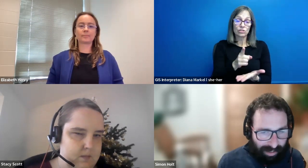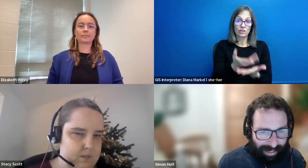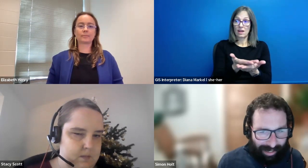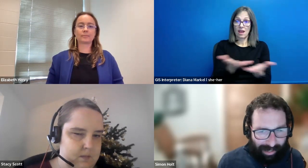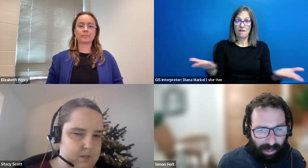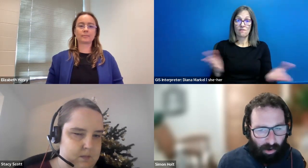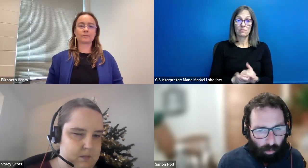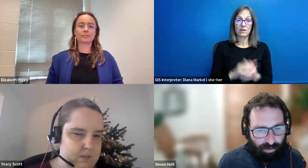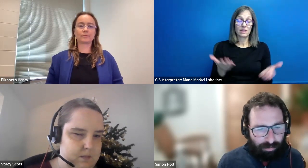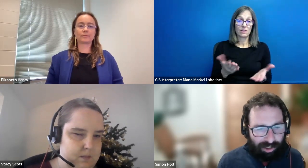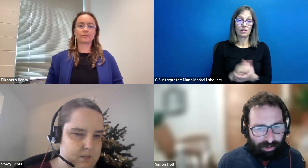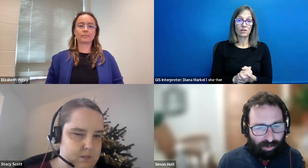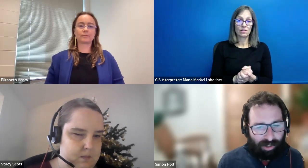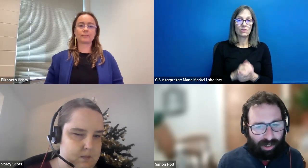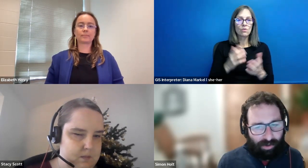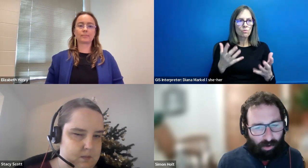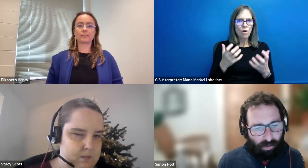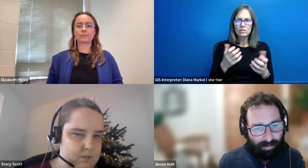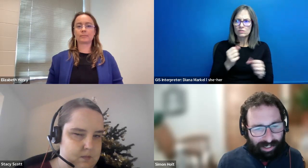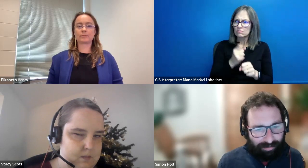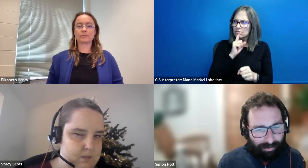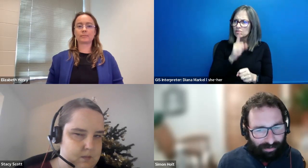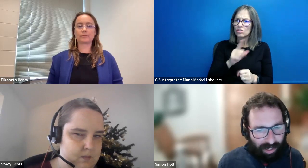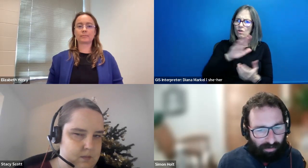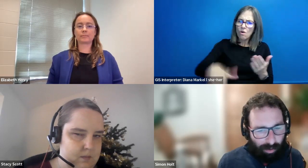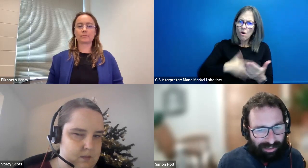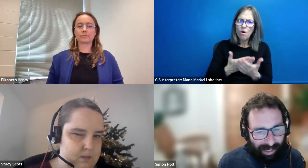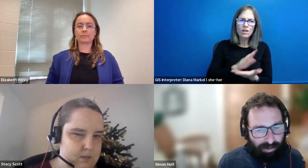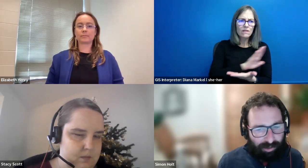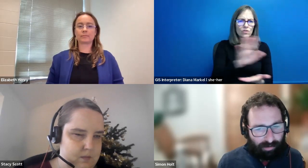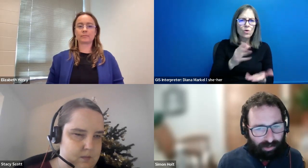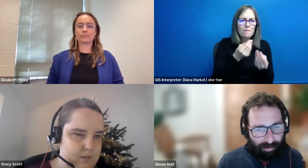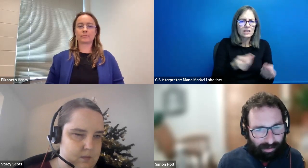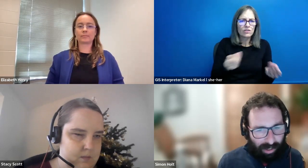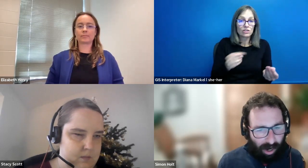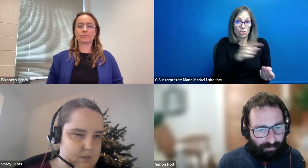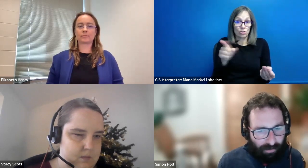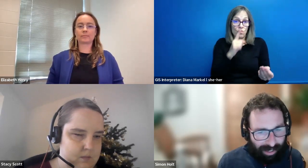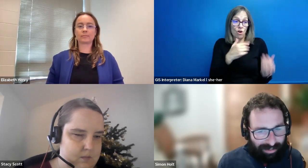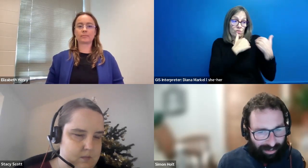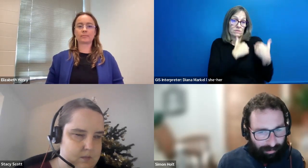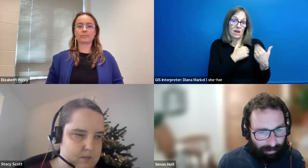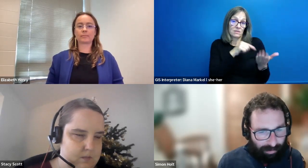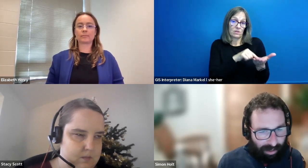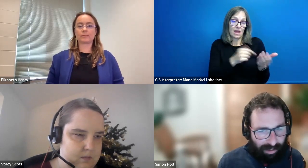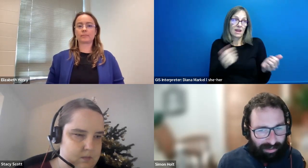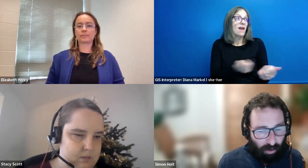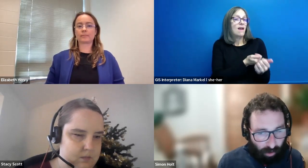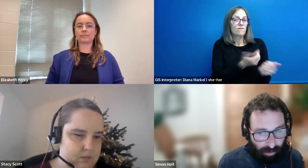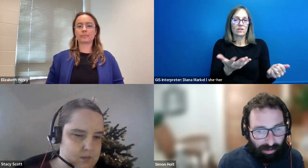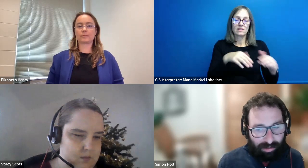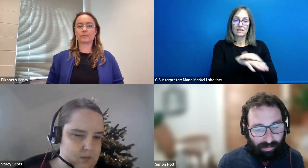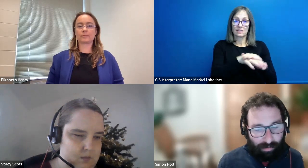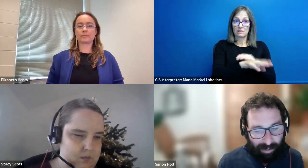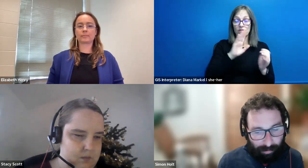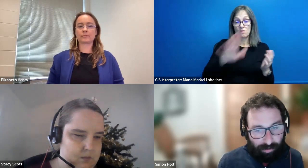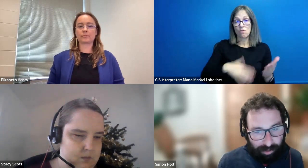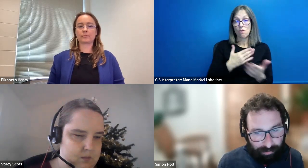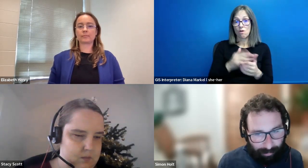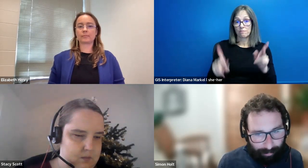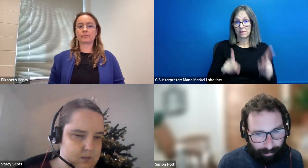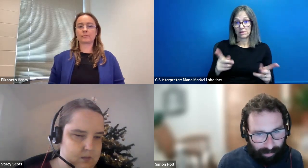Simon Holt: here wants to ensure that all the materials for which they are responsible are fully accessible to all of the people who use them.